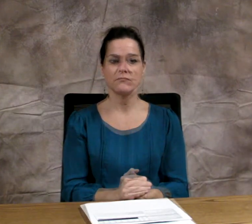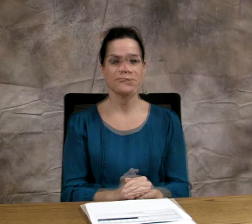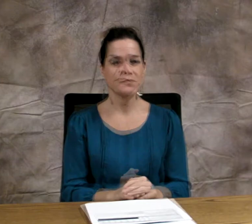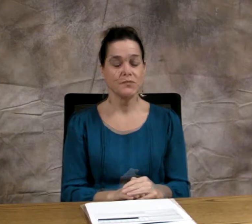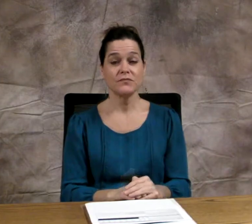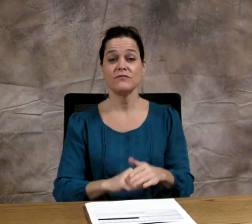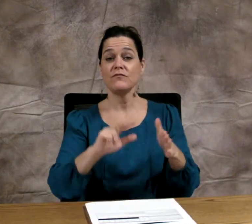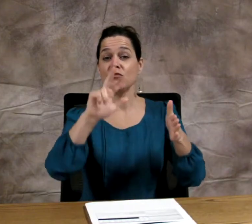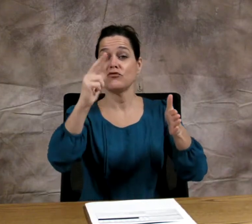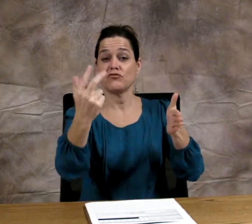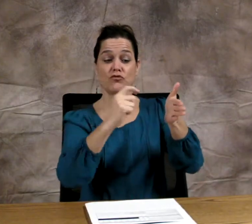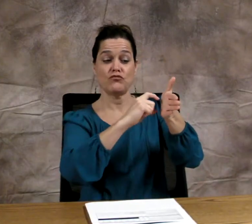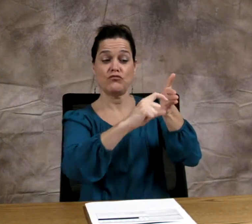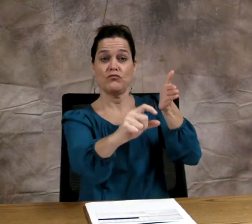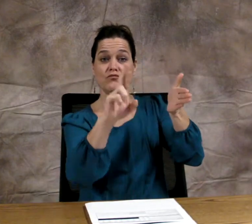Those are some example.